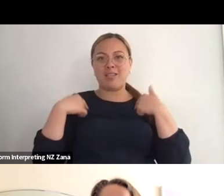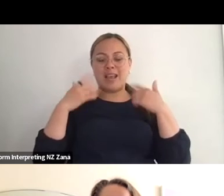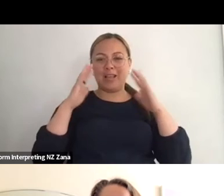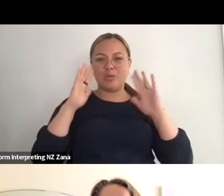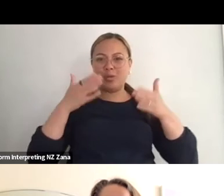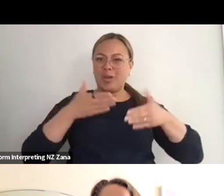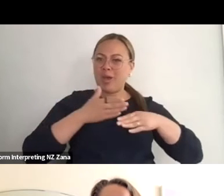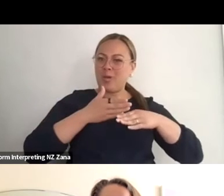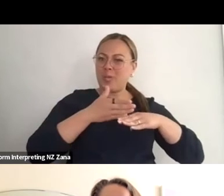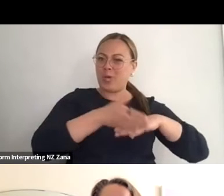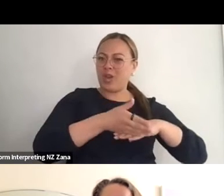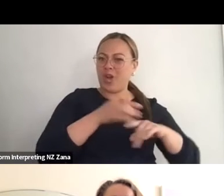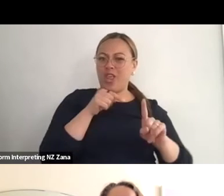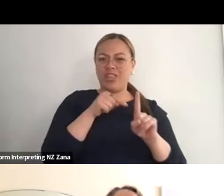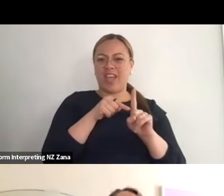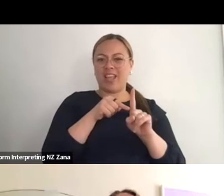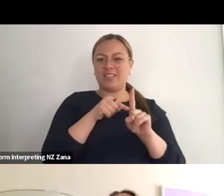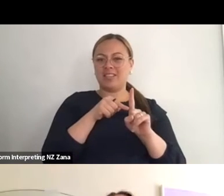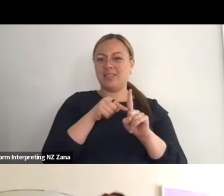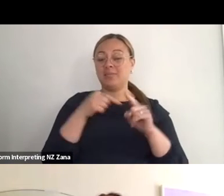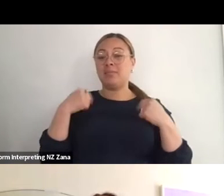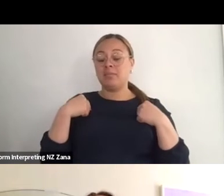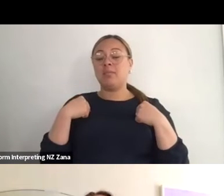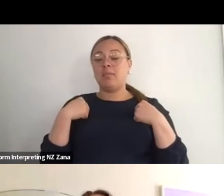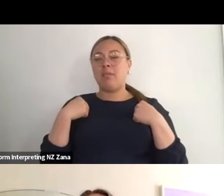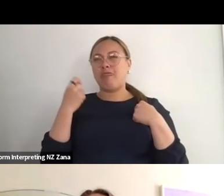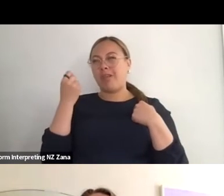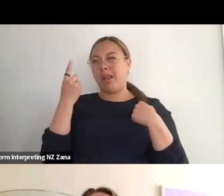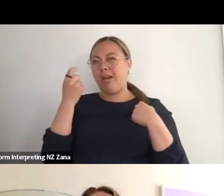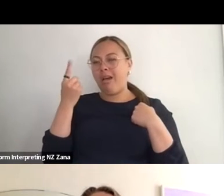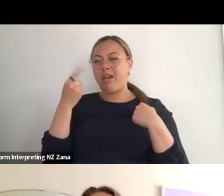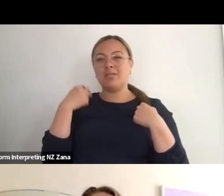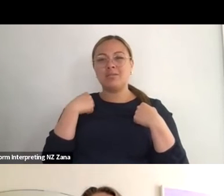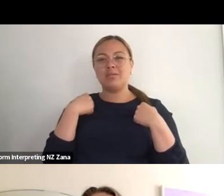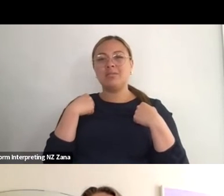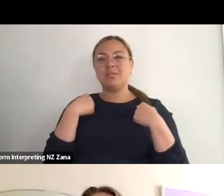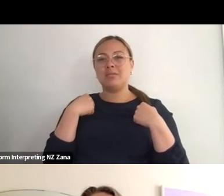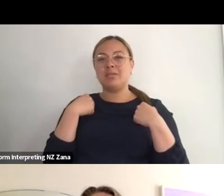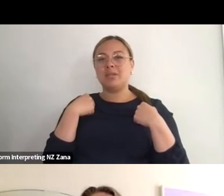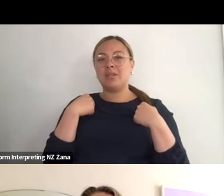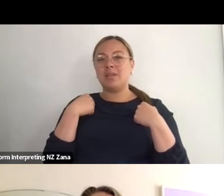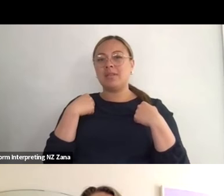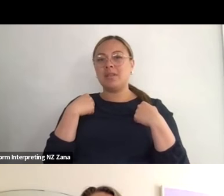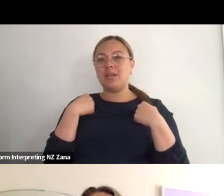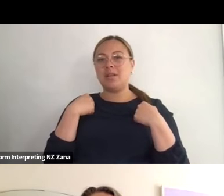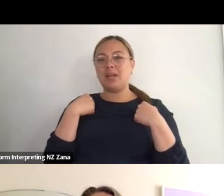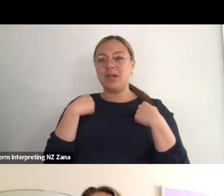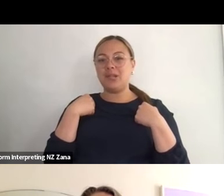particularly as somebody who's, as I said, who's seen as a solo artist but actually has